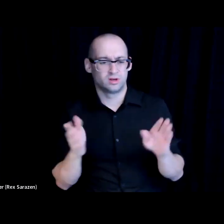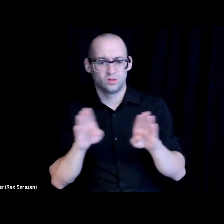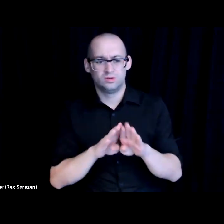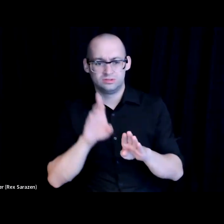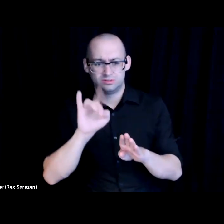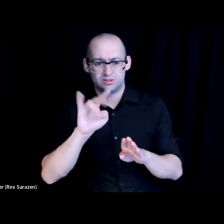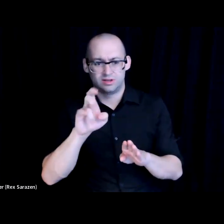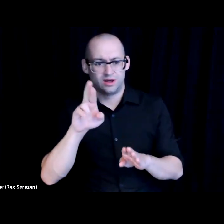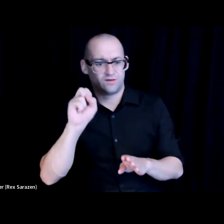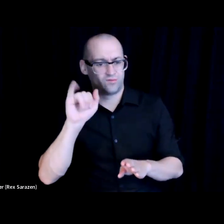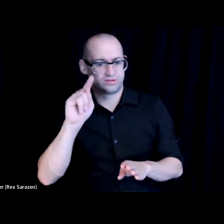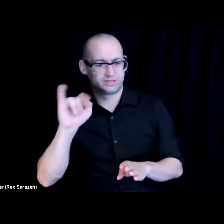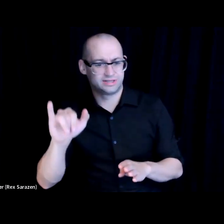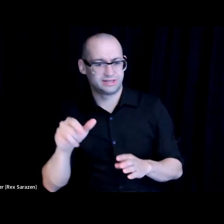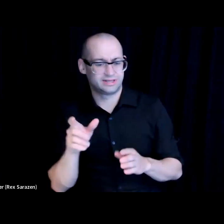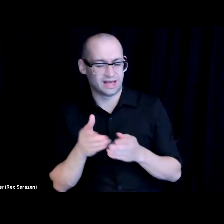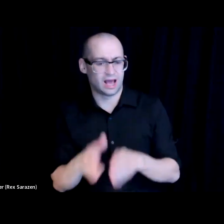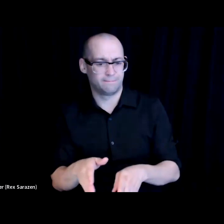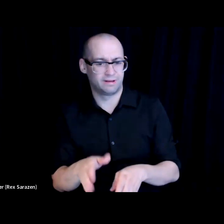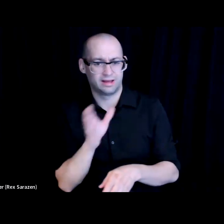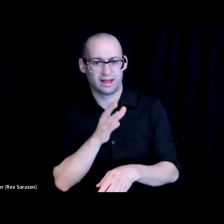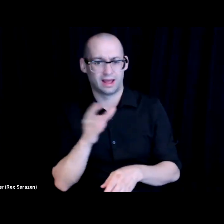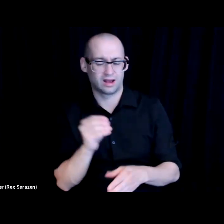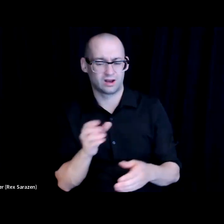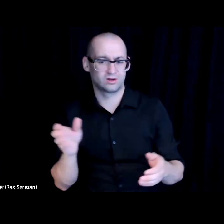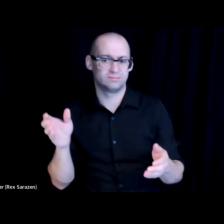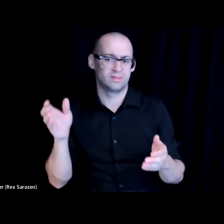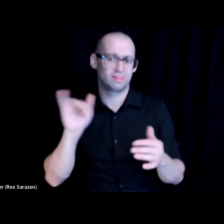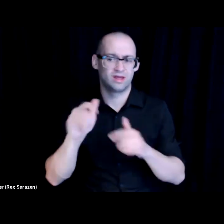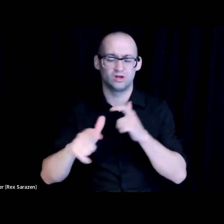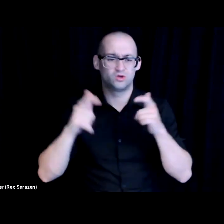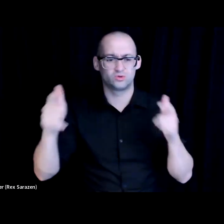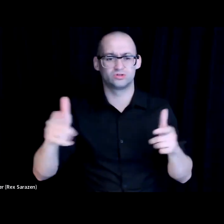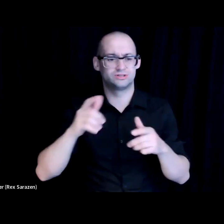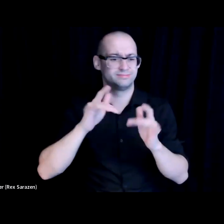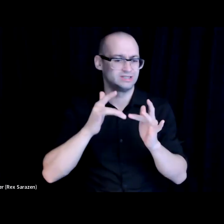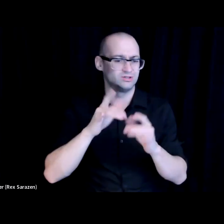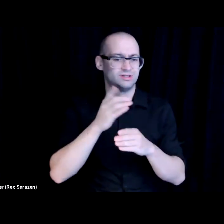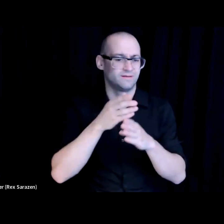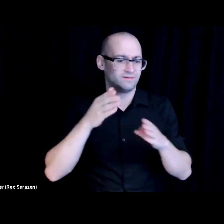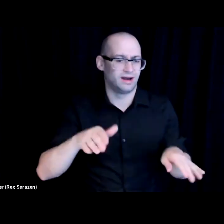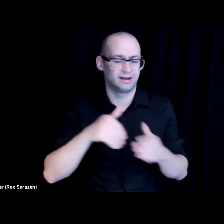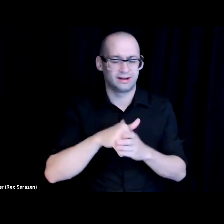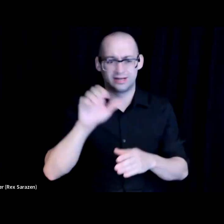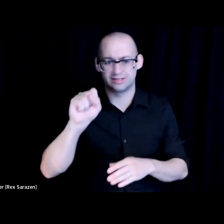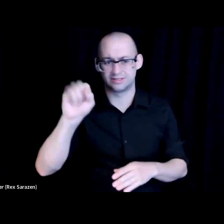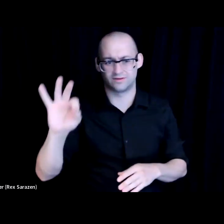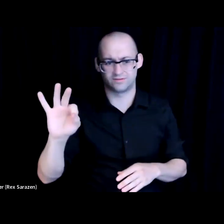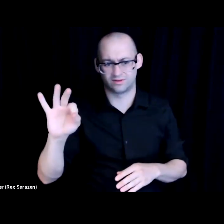tech industry, but we also closing this huge digital divide in San Francisco.